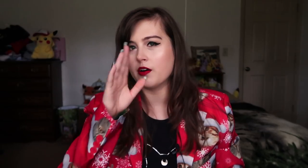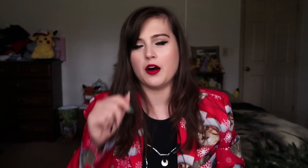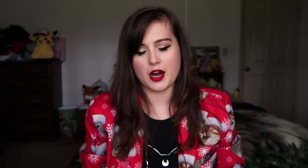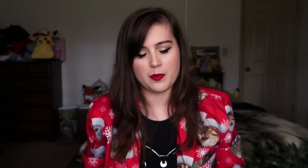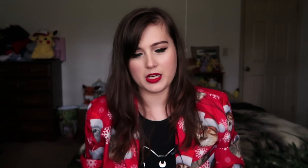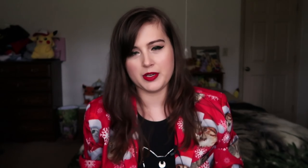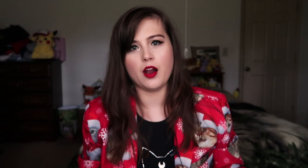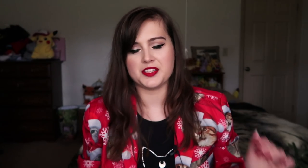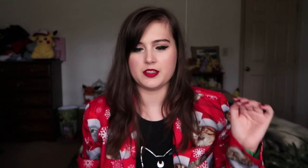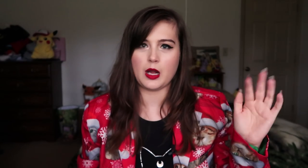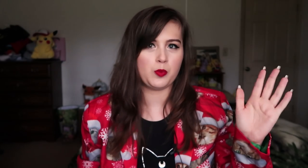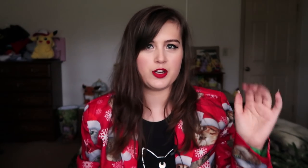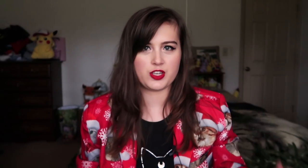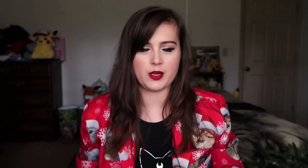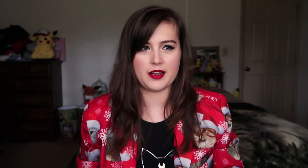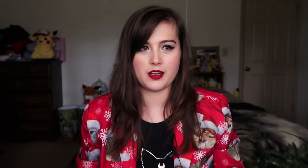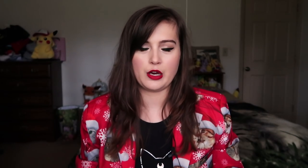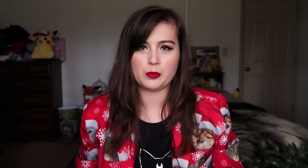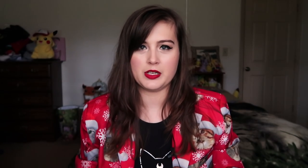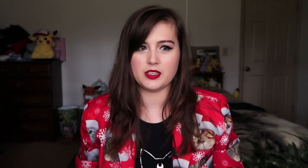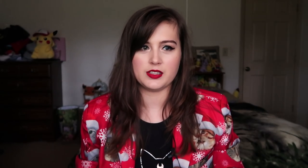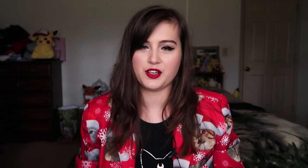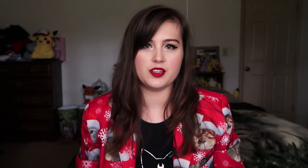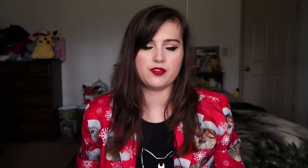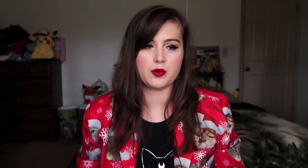Alright, I'm gonna be honest, I stopped watching it as it aired because I couldn't focus